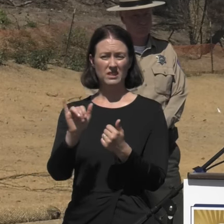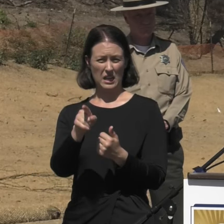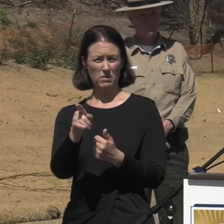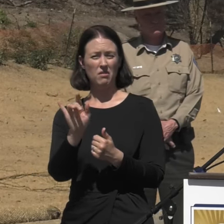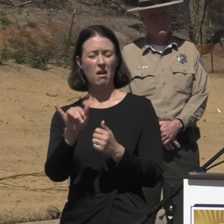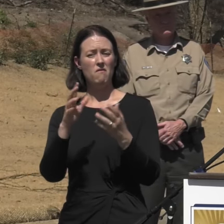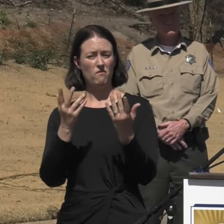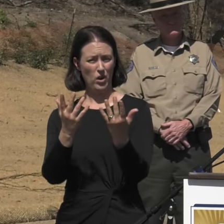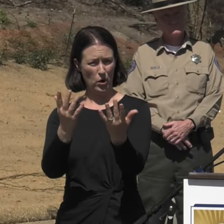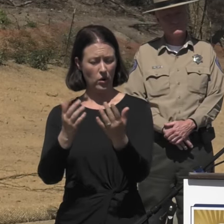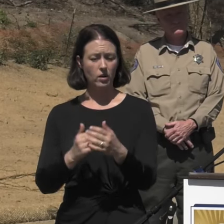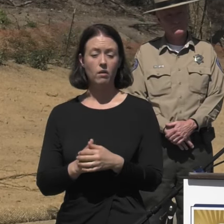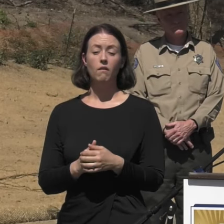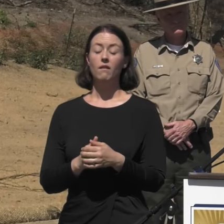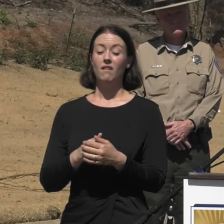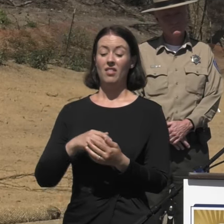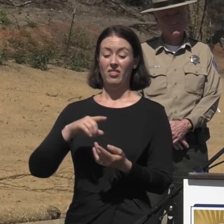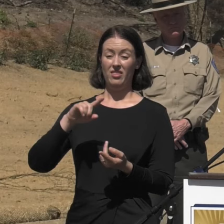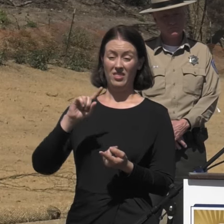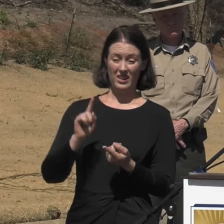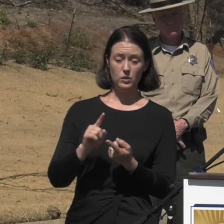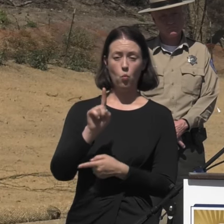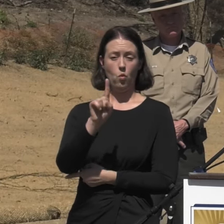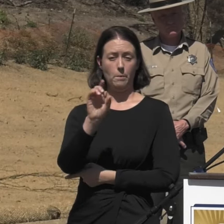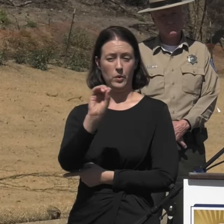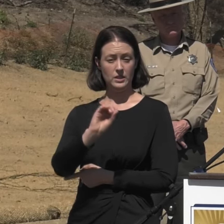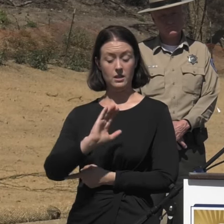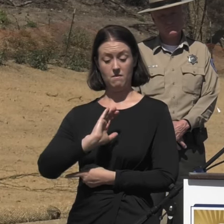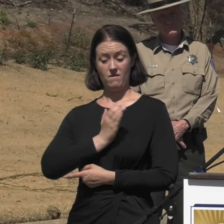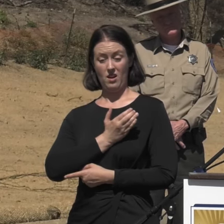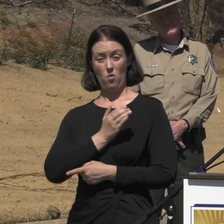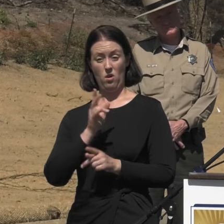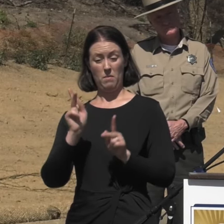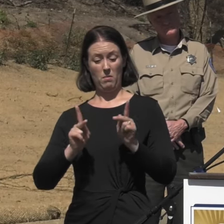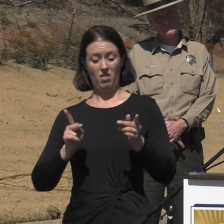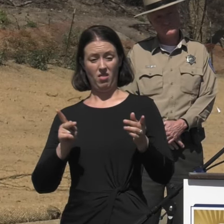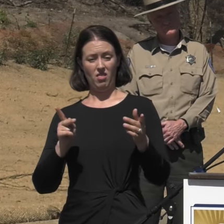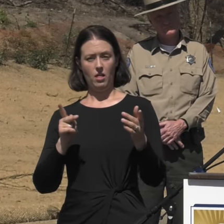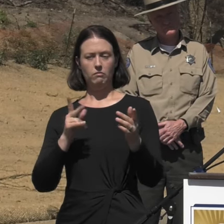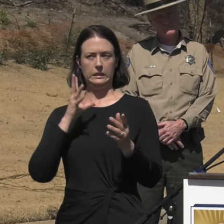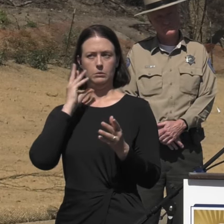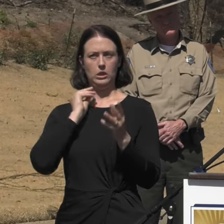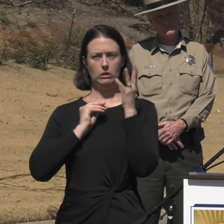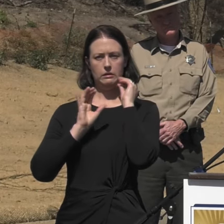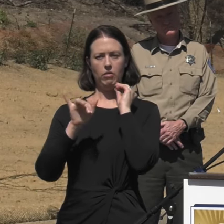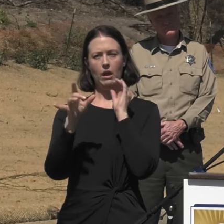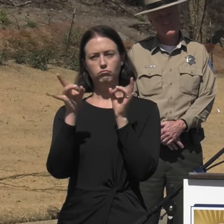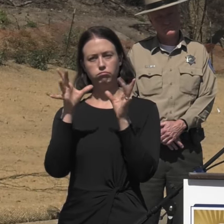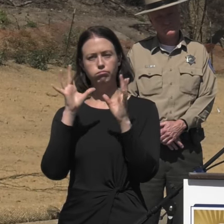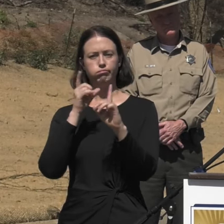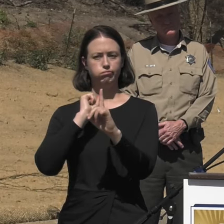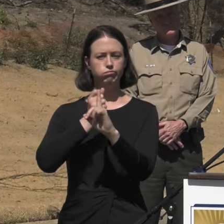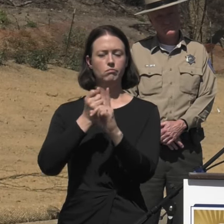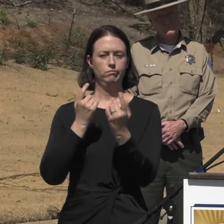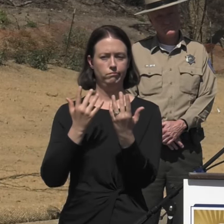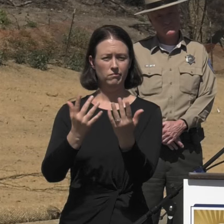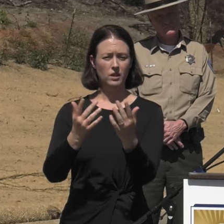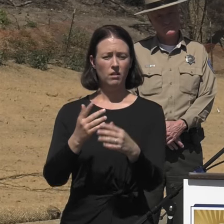And we're reminded that less than one percent of all people in our population ever experienced such devastation, let alone try to rebuild a home or